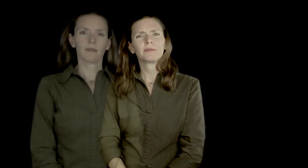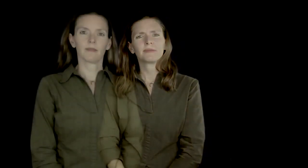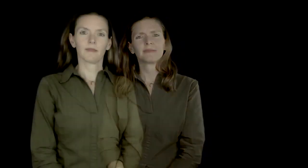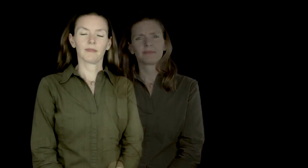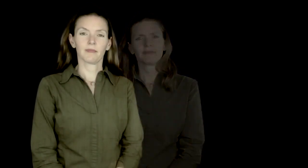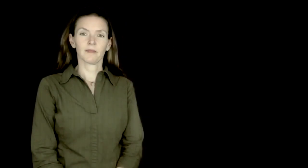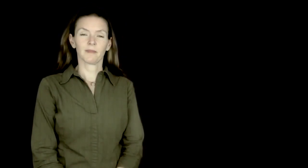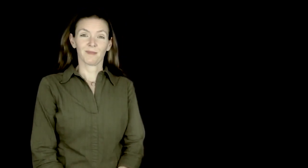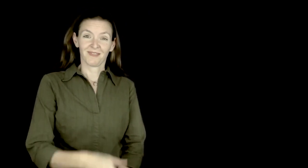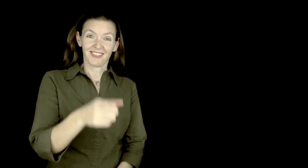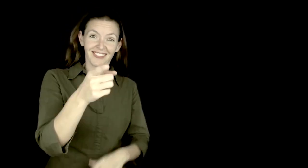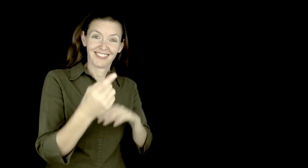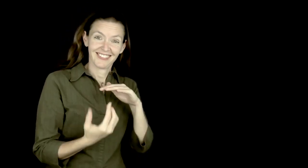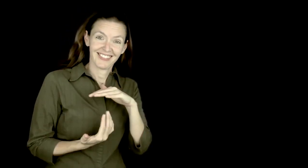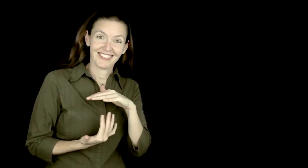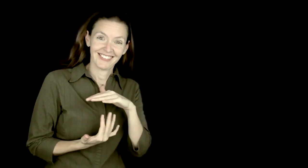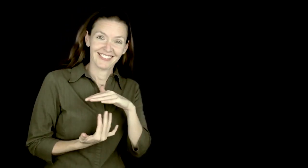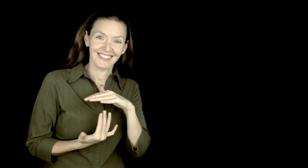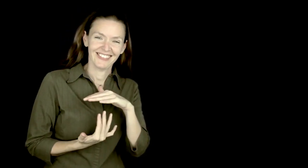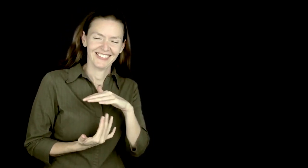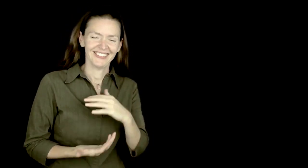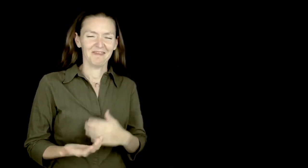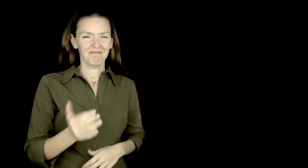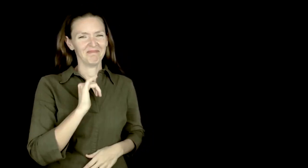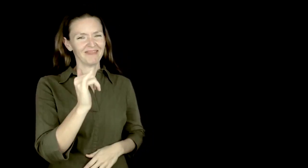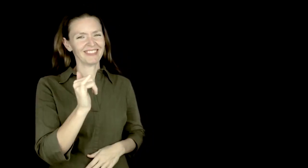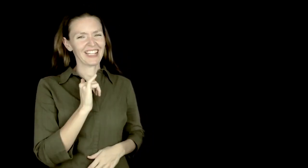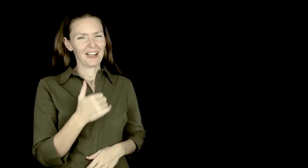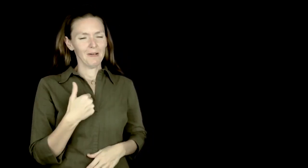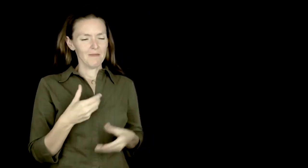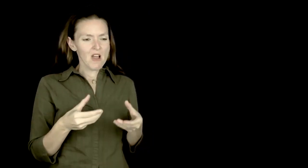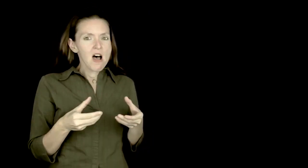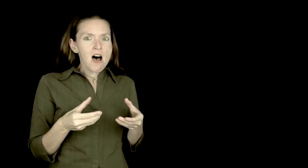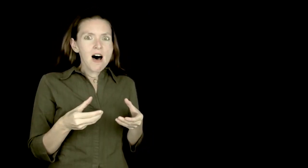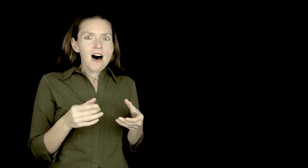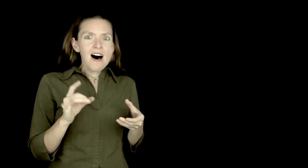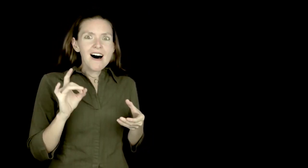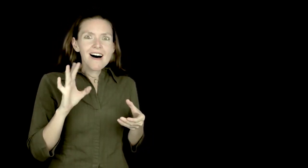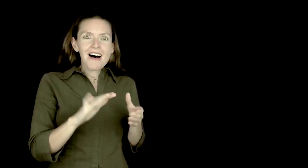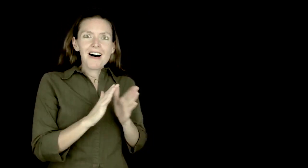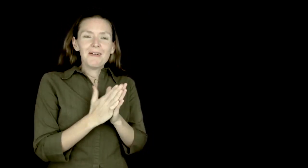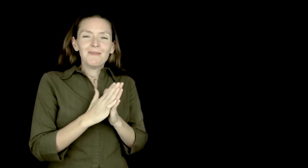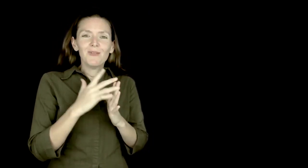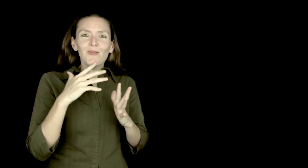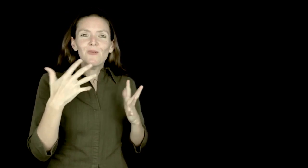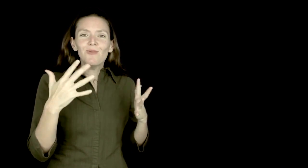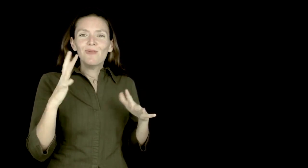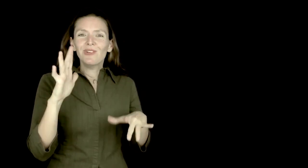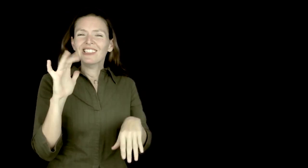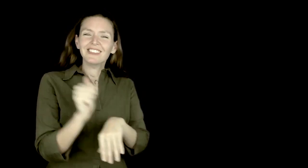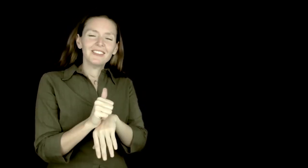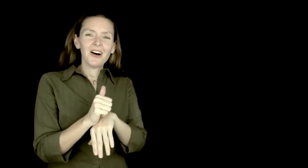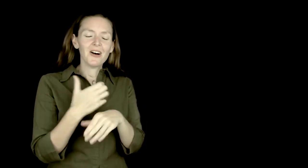Feeling furious? Me too. When I read the book, I couldn't believe how dangerous this book was for our community.